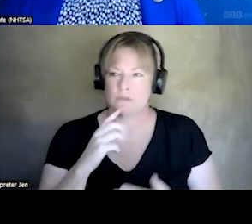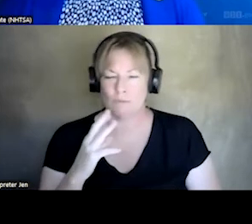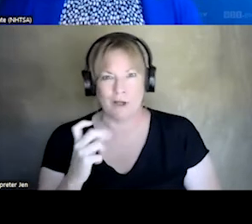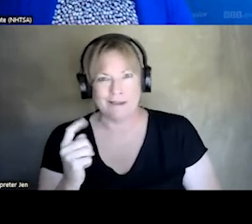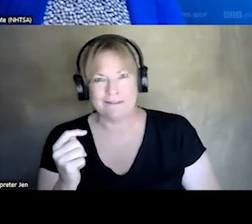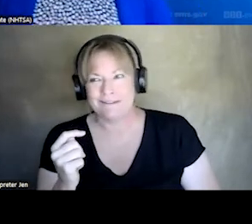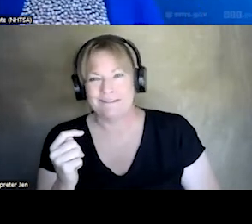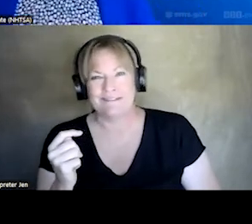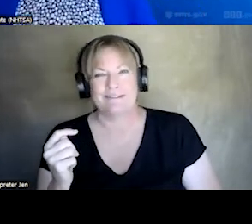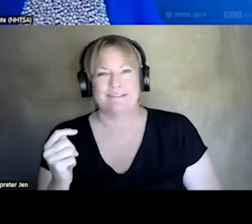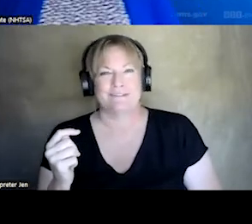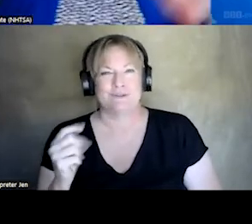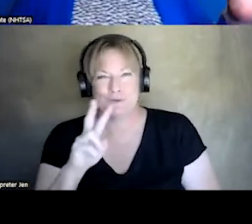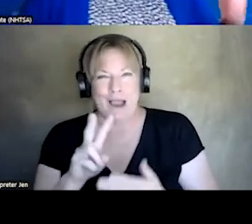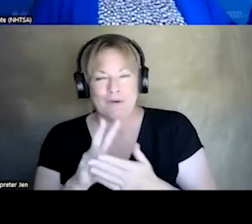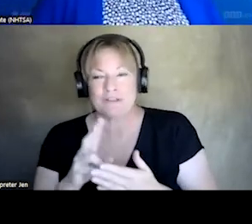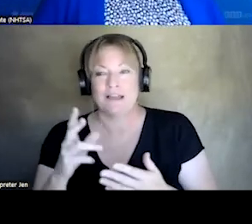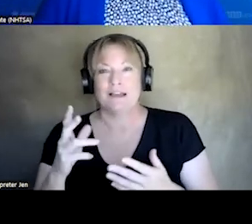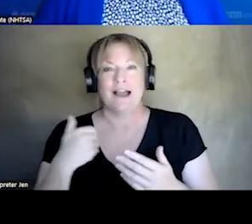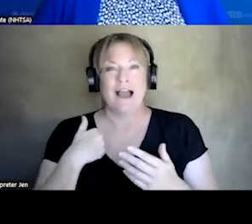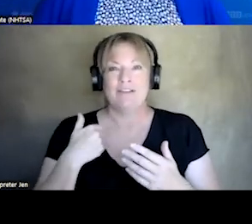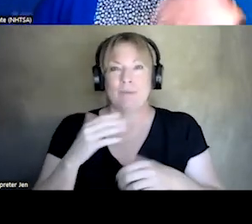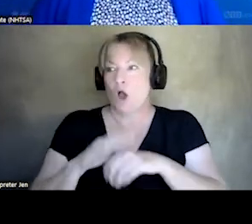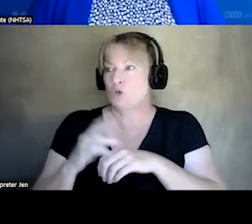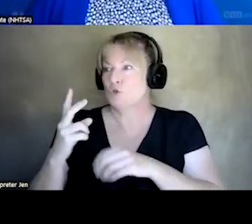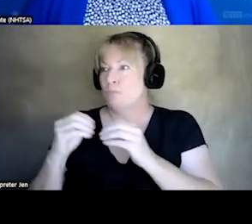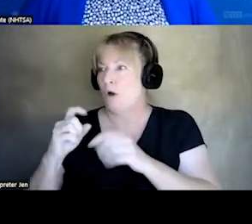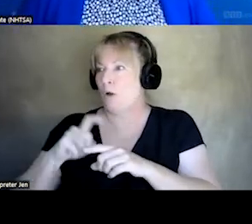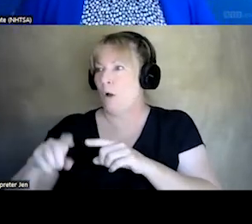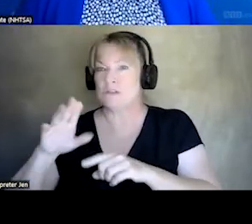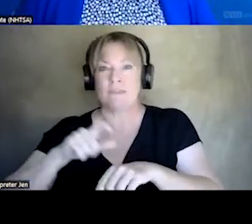LIKE, I, I HAVE BEEN ON TWO MORE CALLS BY THE TIME YOU ARE GOING TO SHOW UP AT THE HOUSE AT THAT